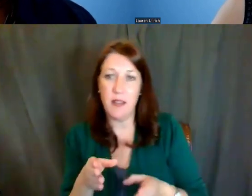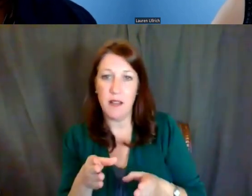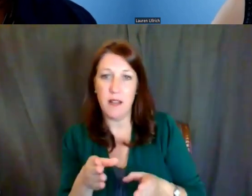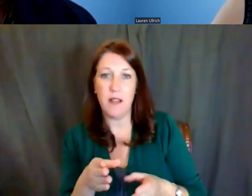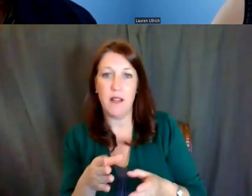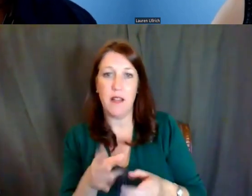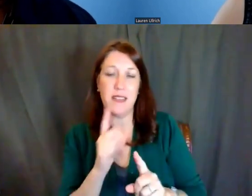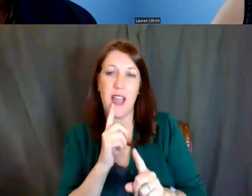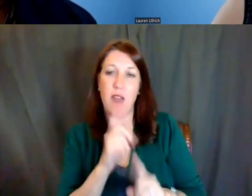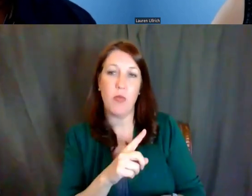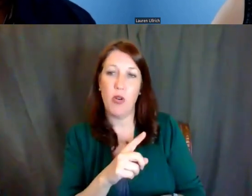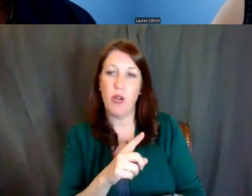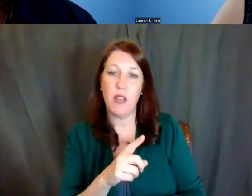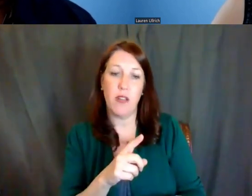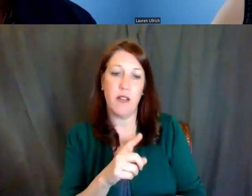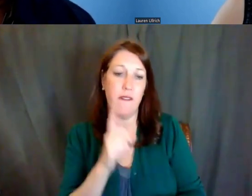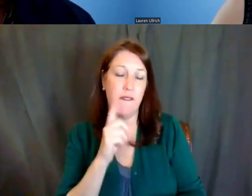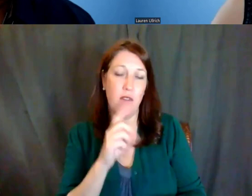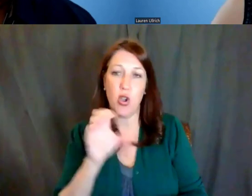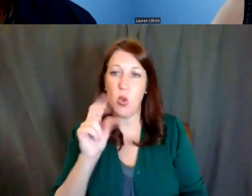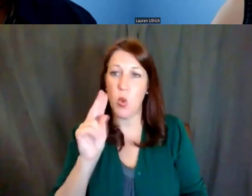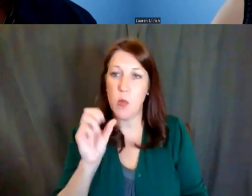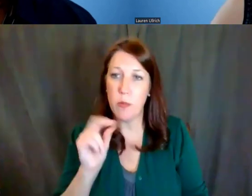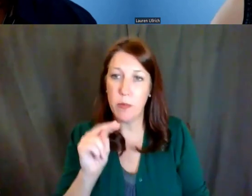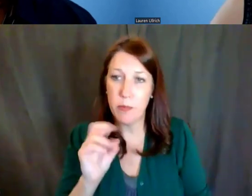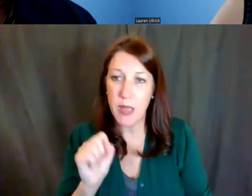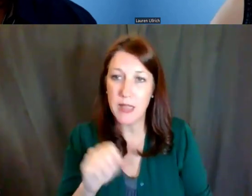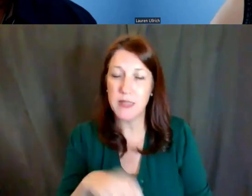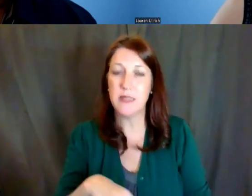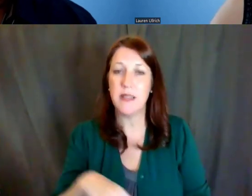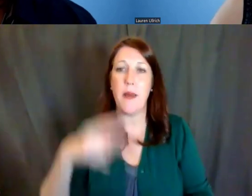on the presence of Cubans or Mexican Americans